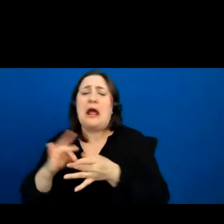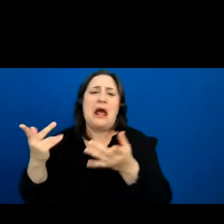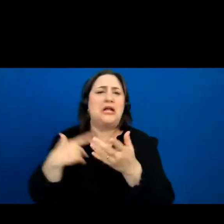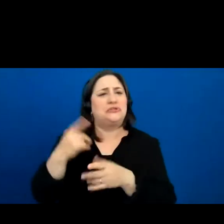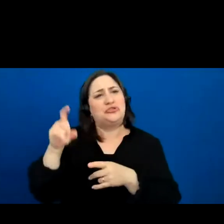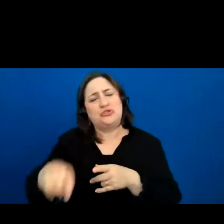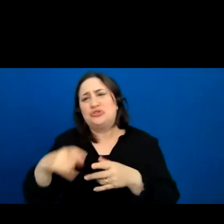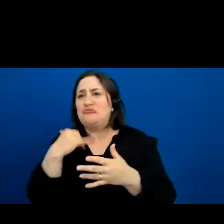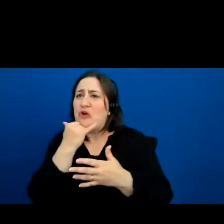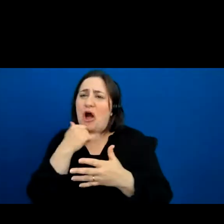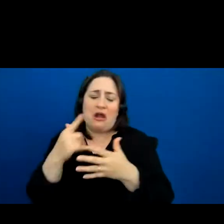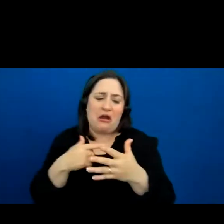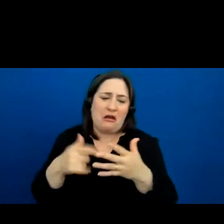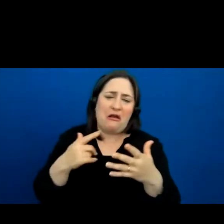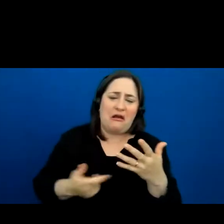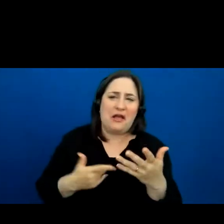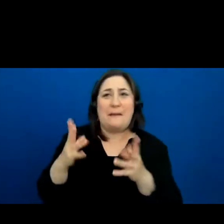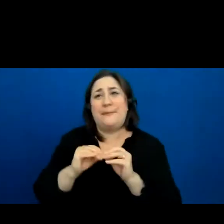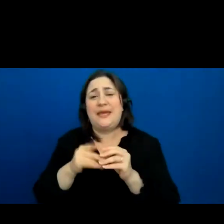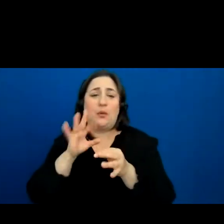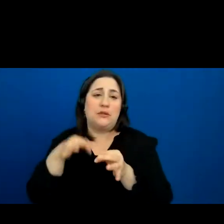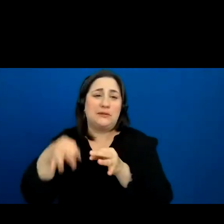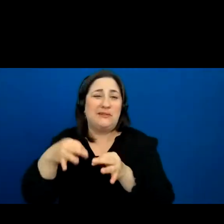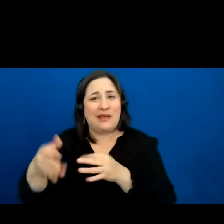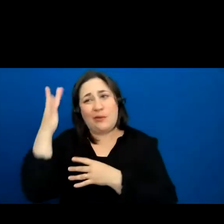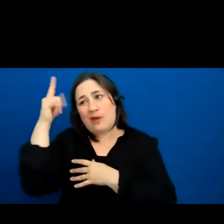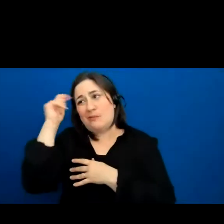and they’re just going to delay the meeting because it’s the same story over and over again.